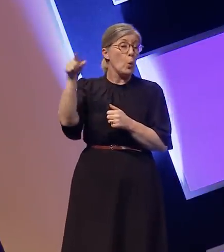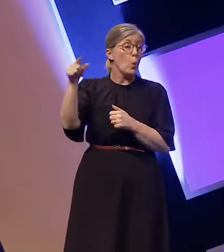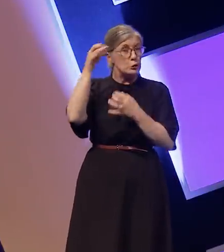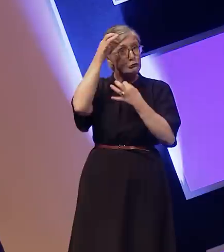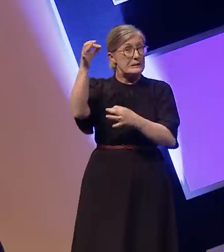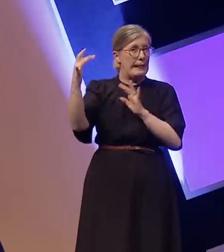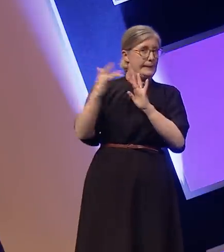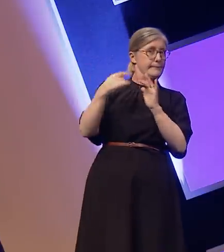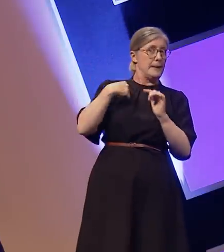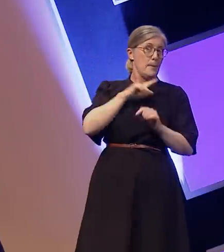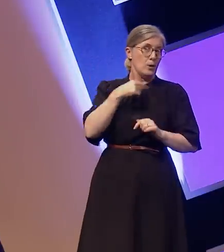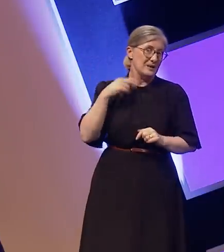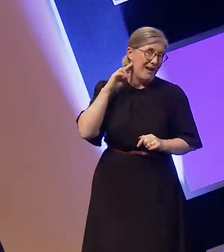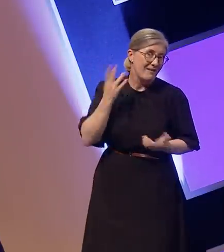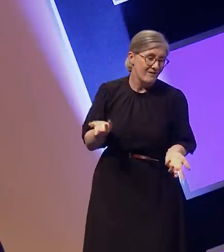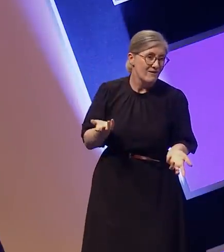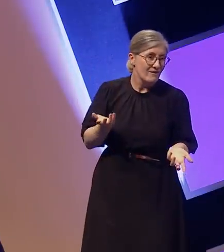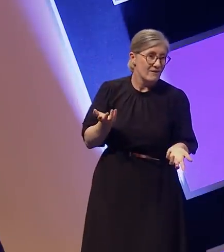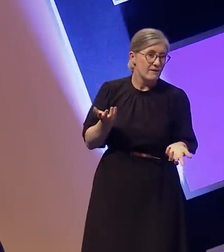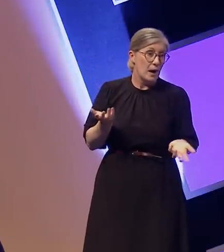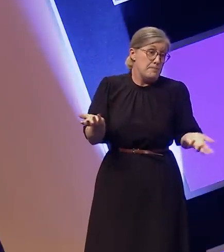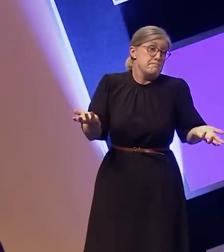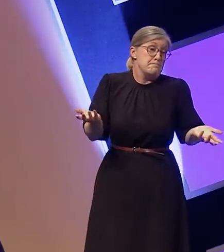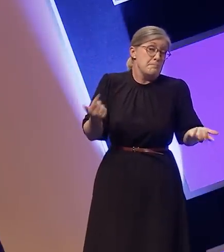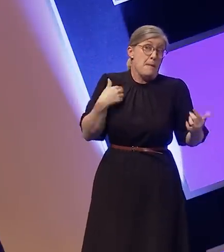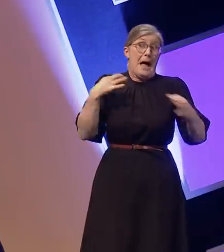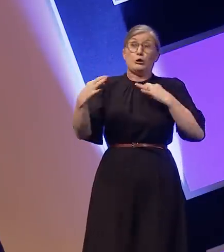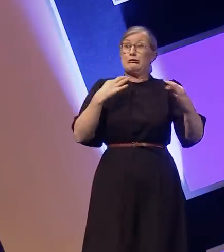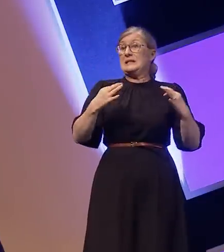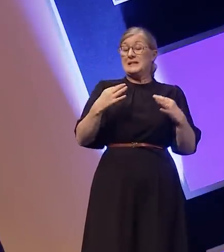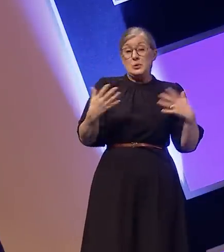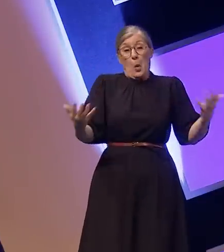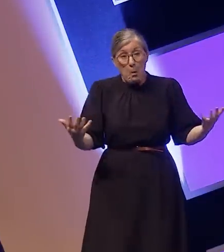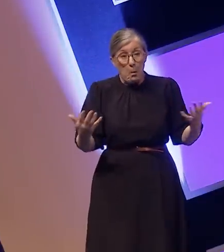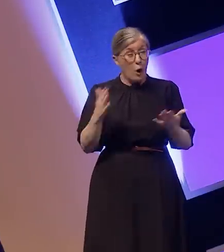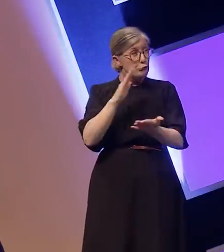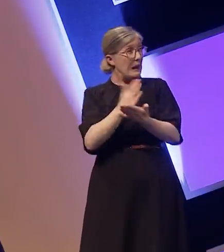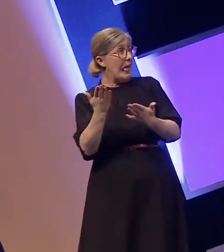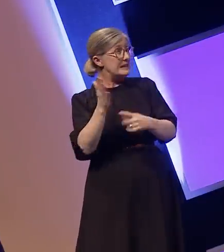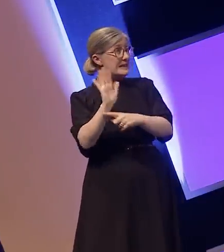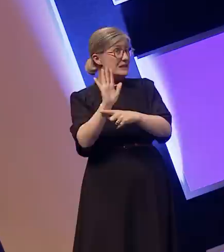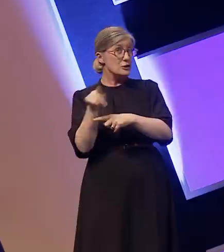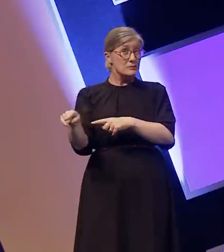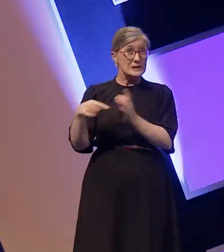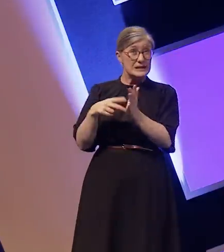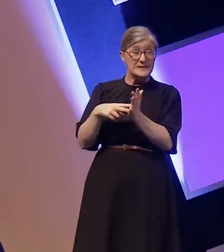deaf. I'm an actress, so doing a reality show was something I had not previously considered